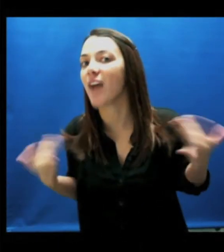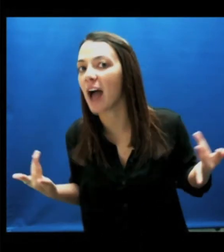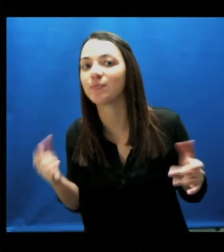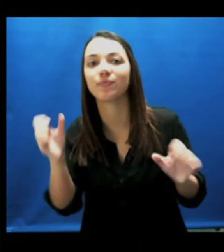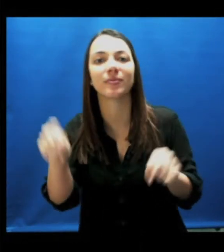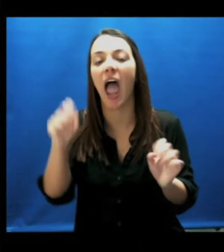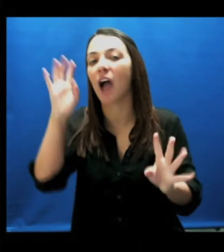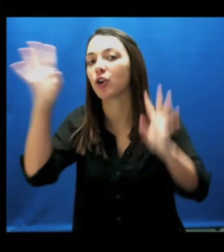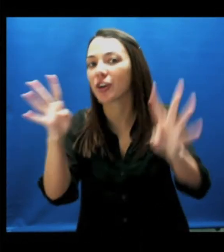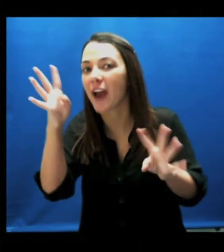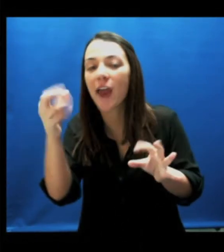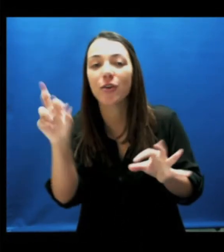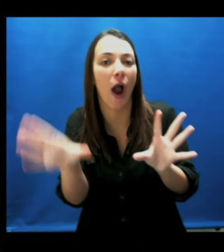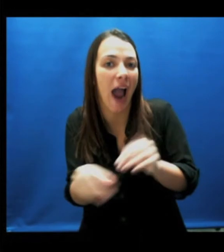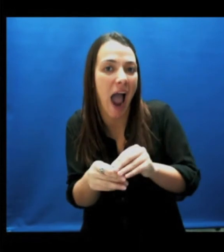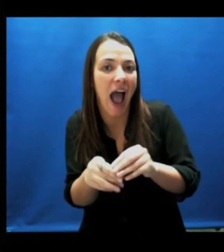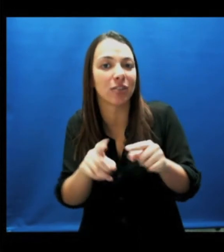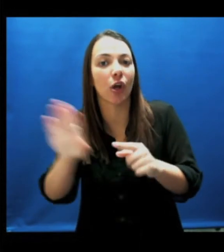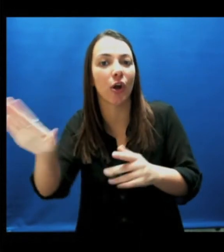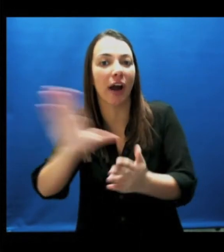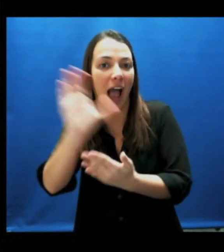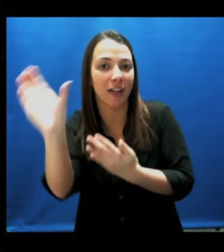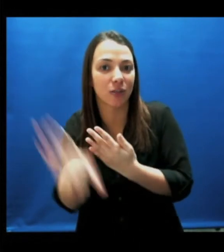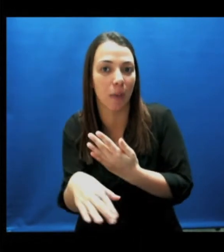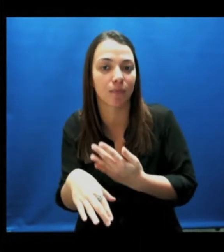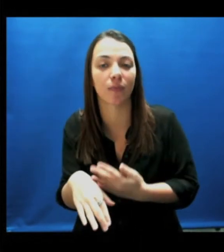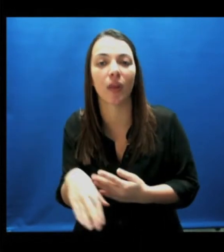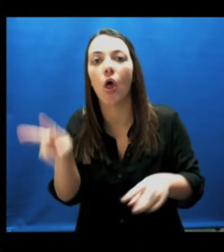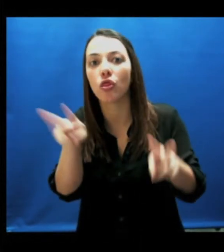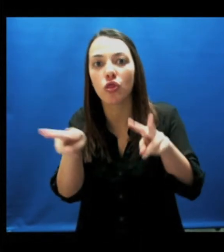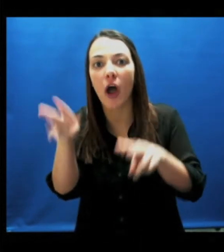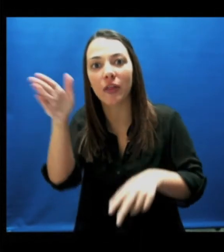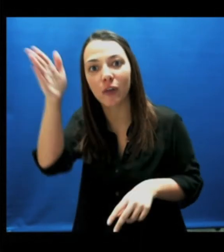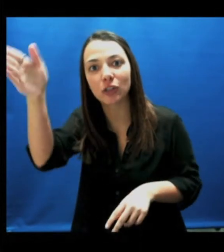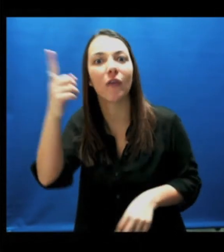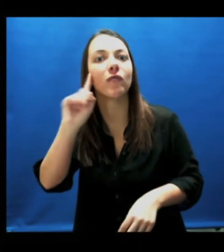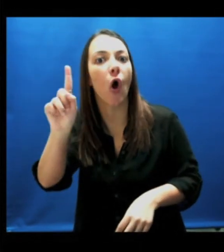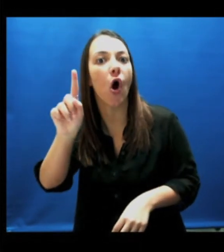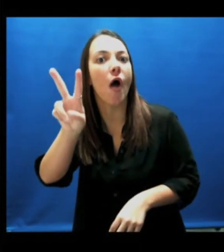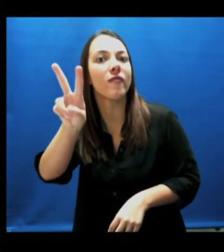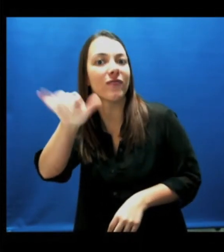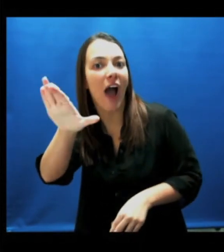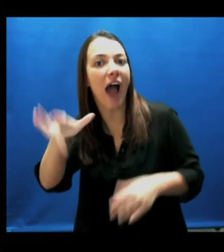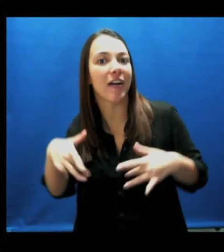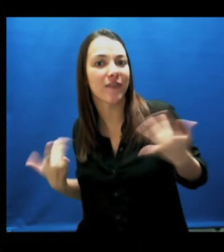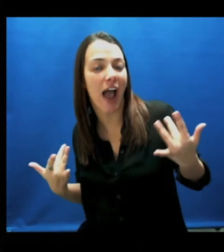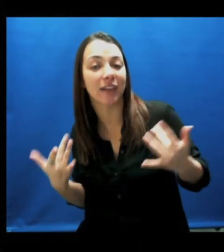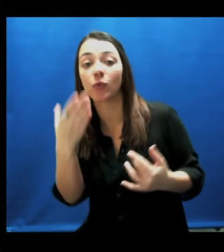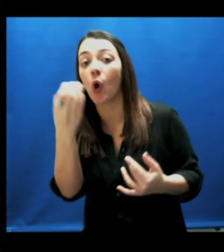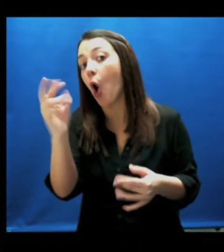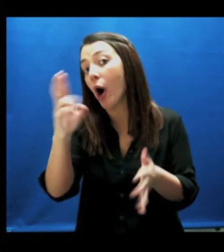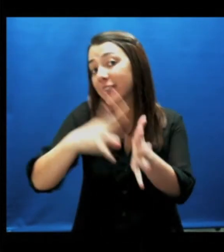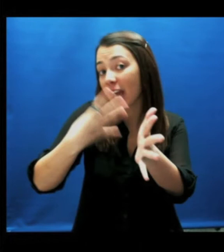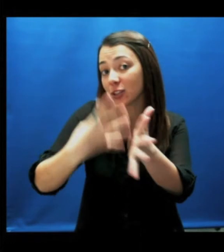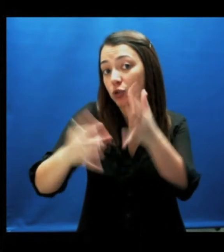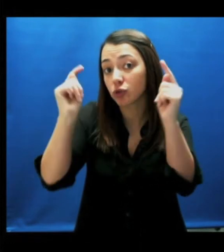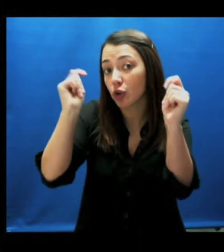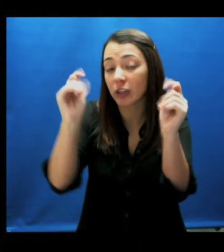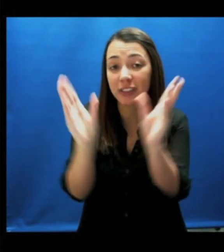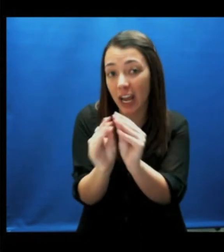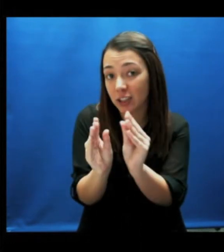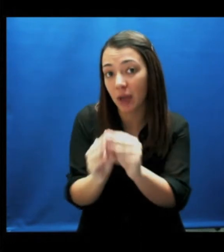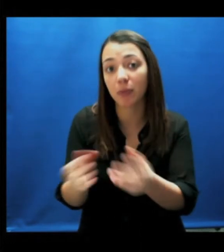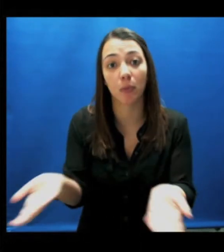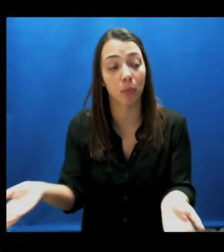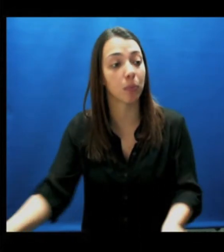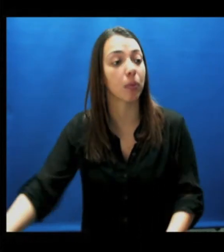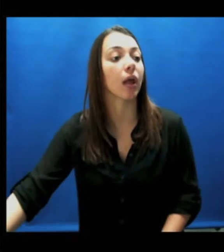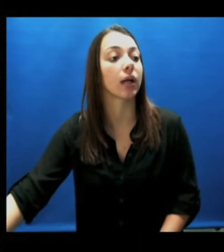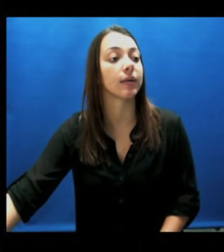"Events" is where you can create or add events to your calendar. Be on the lookout for VAC events or scheduled tutoring sessions